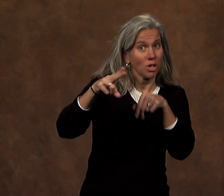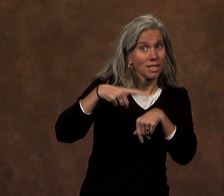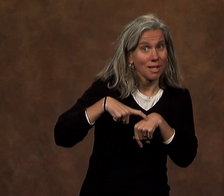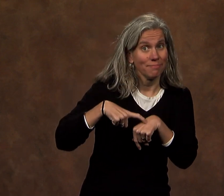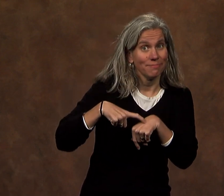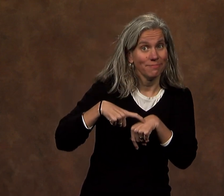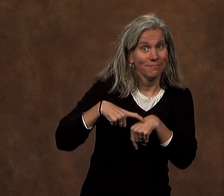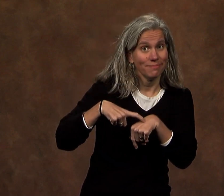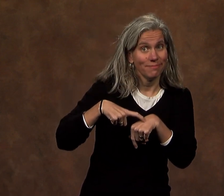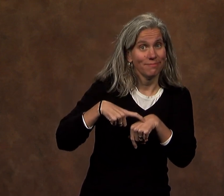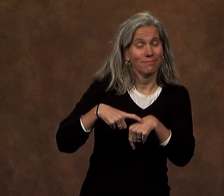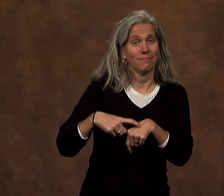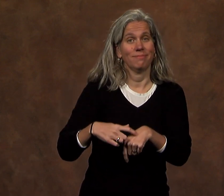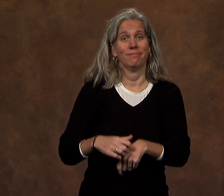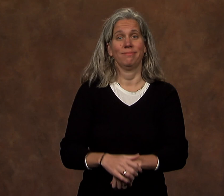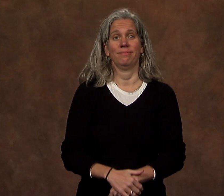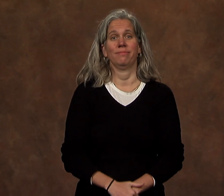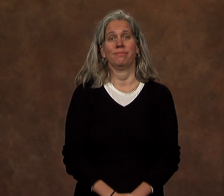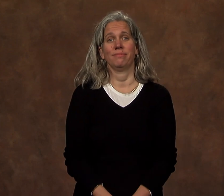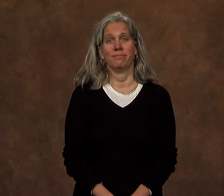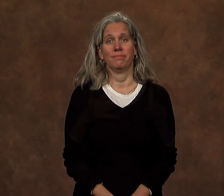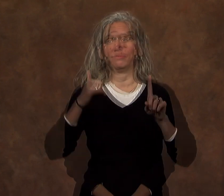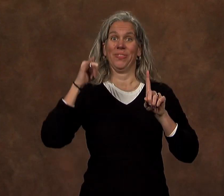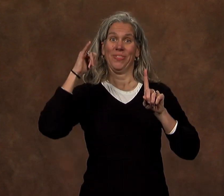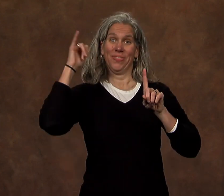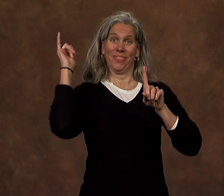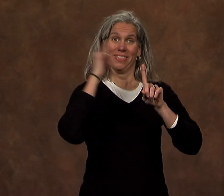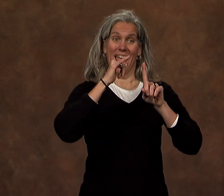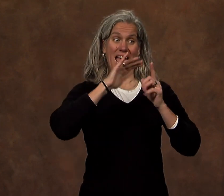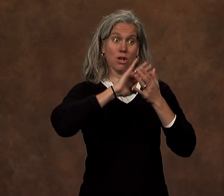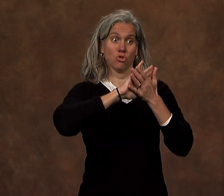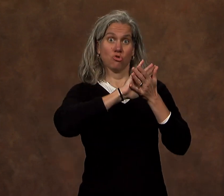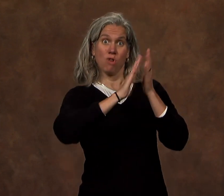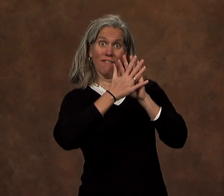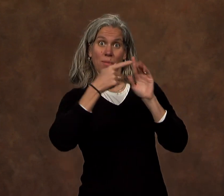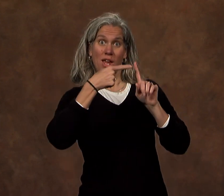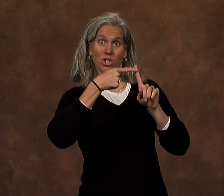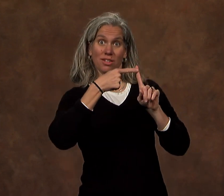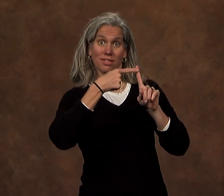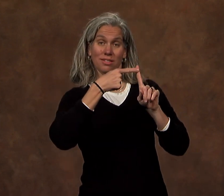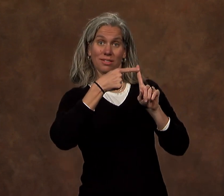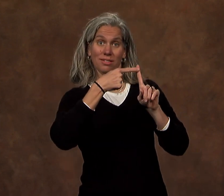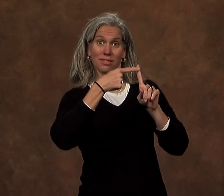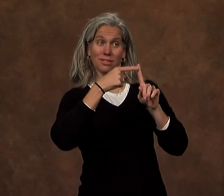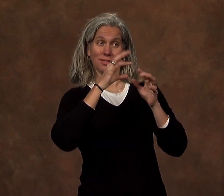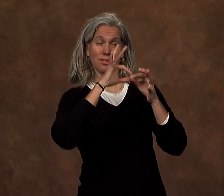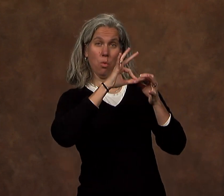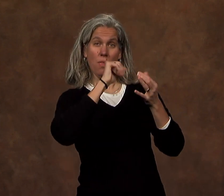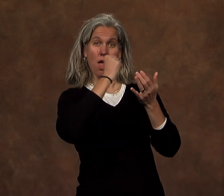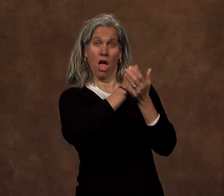in a very short period of time. That transformation,